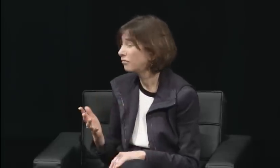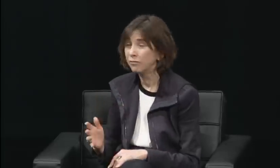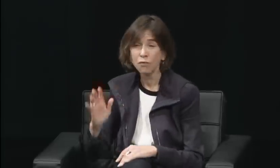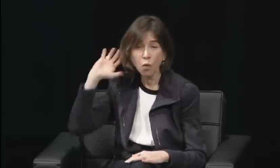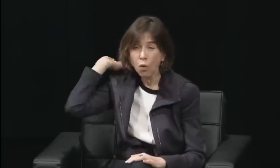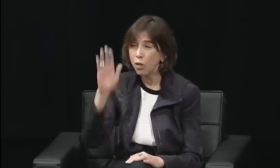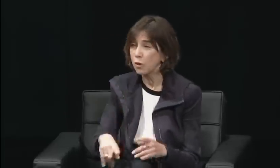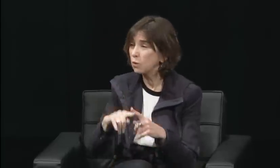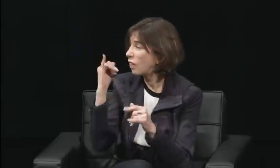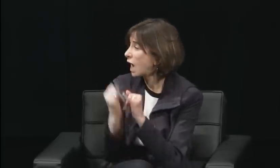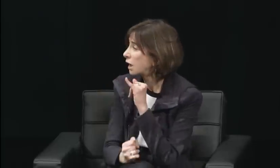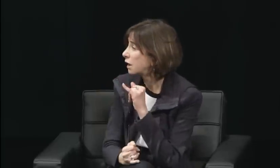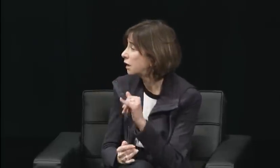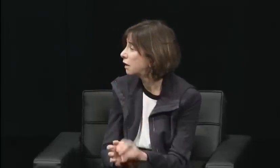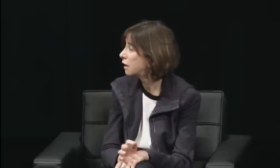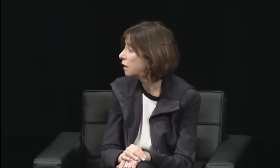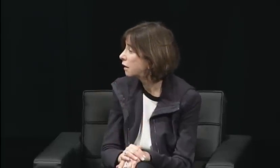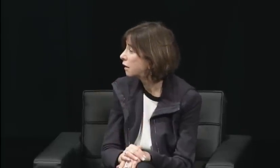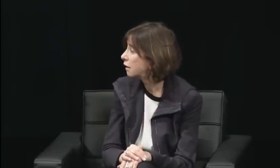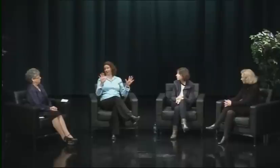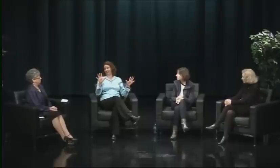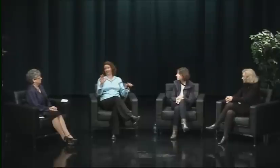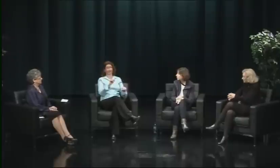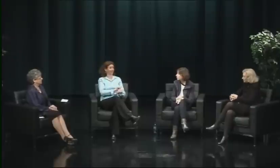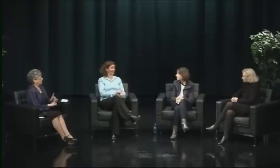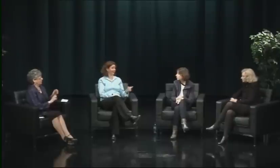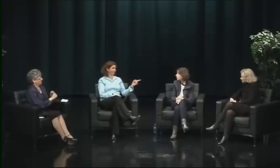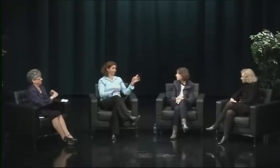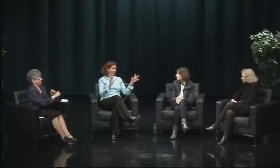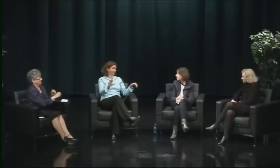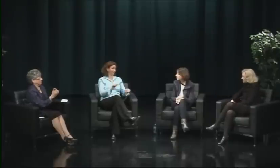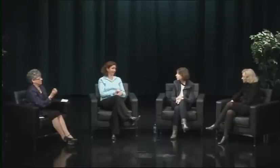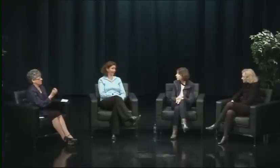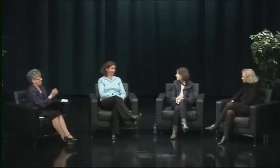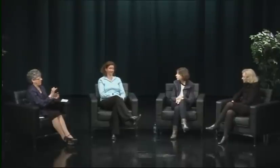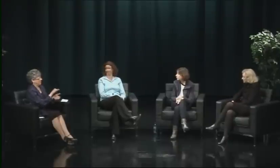with Greg as well, and Gary Olson, and Greg's brother here.